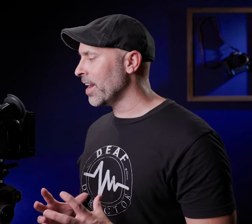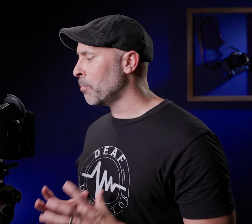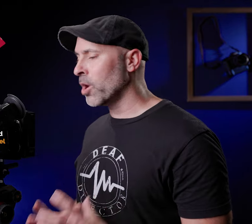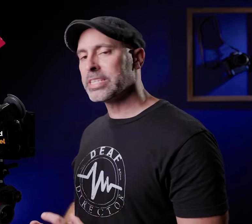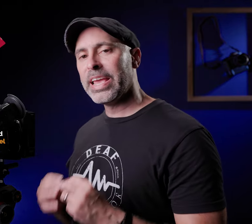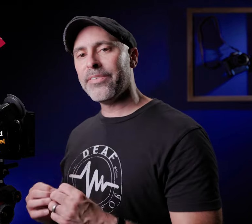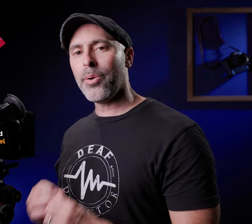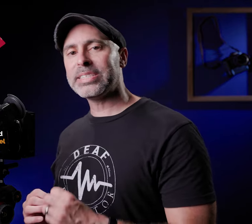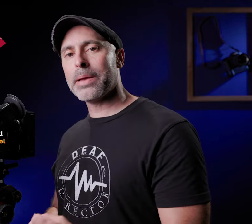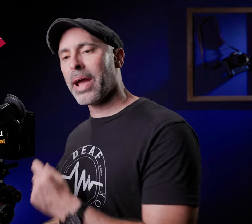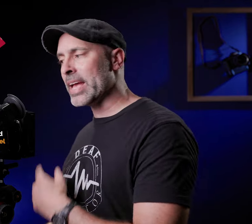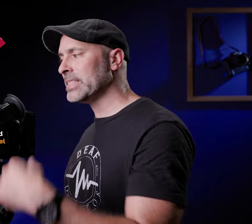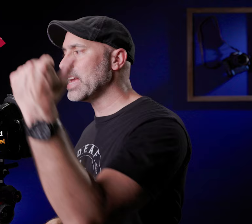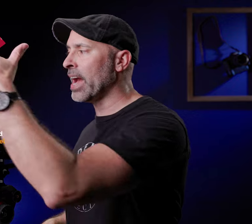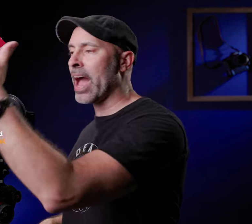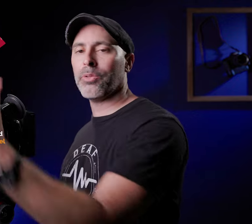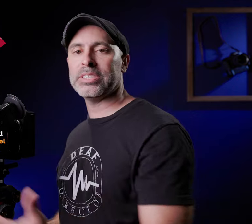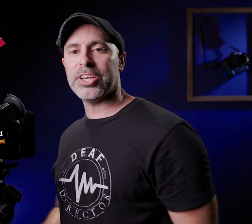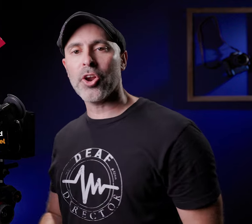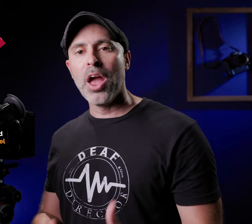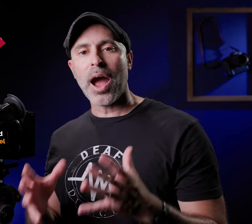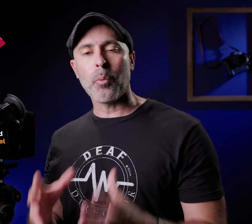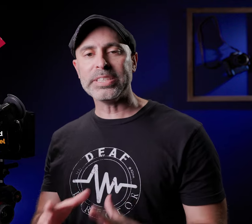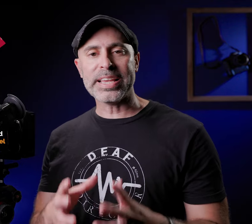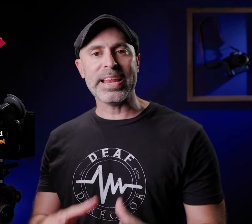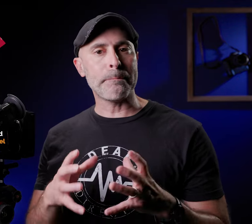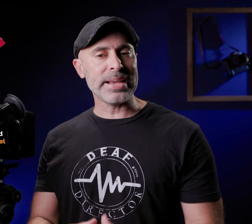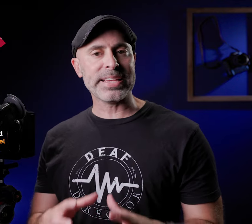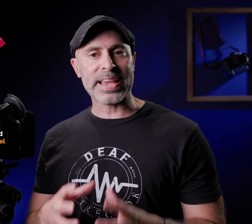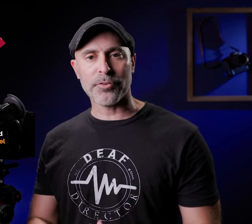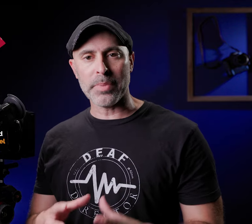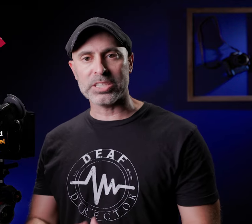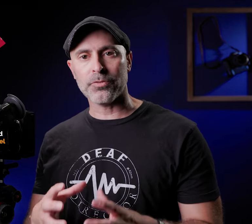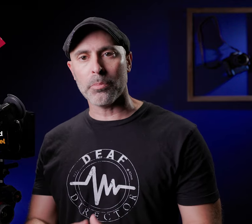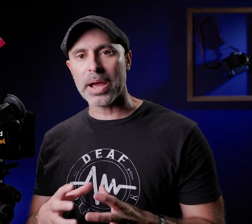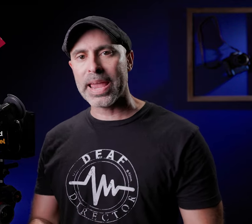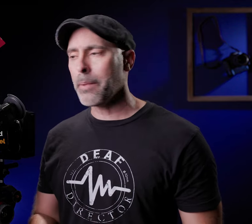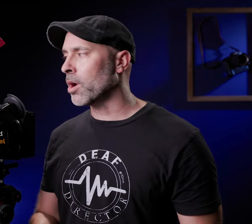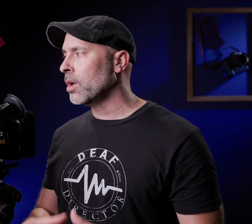up was even though I set my SDI outlets here I wasn't getting basic information from my camera